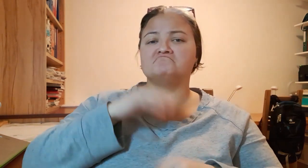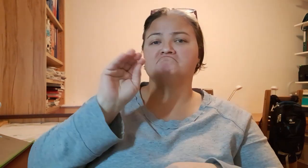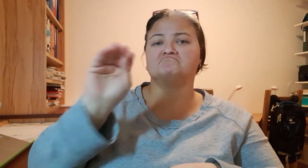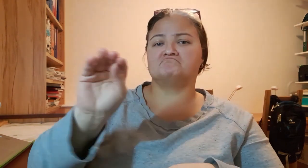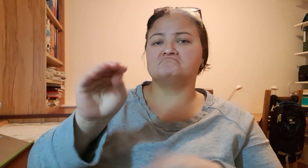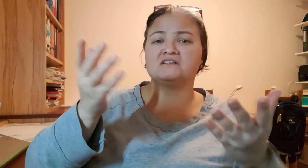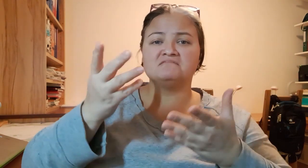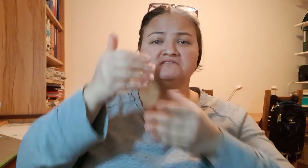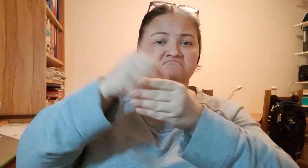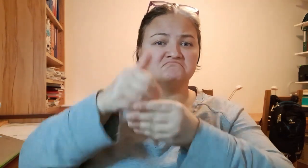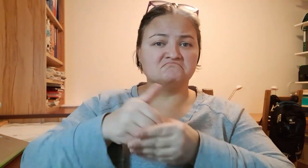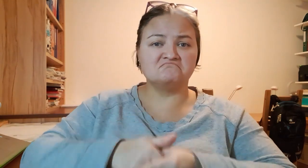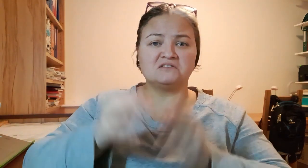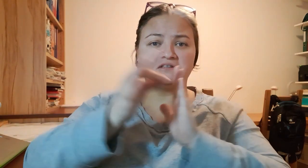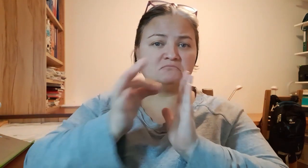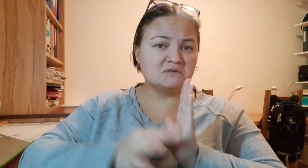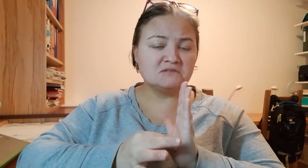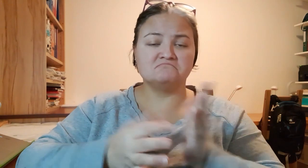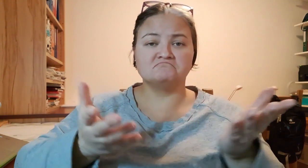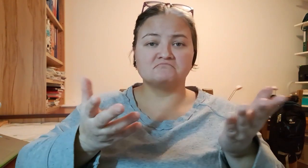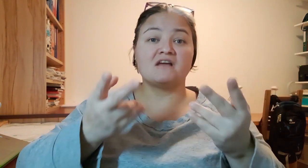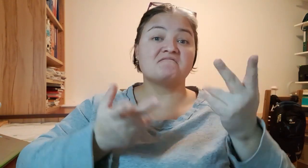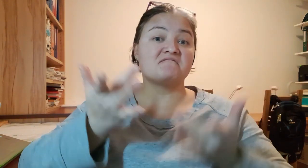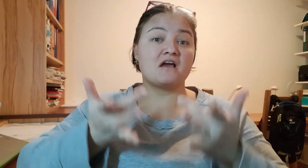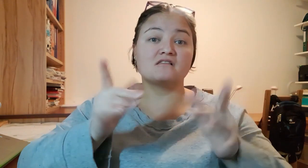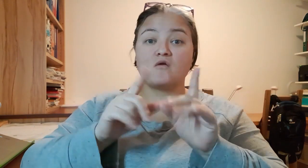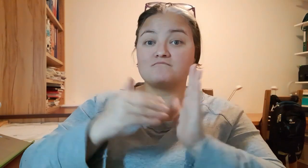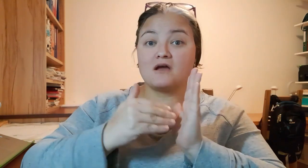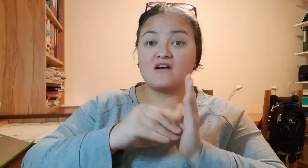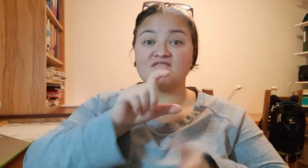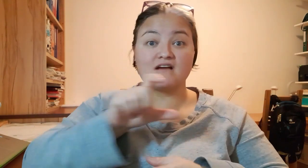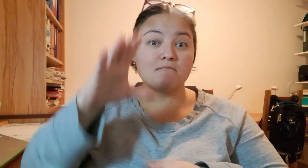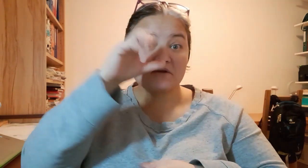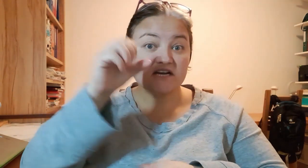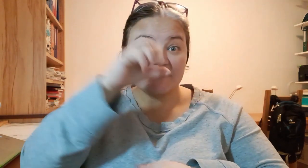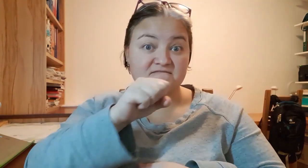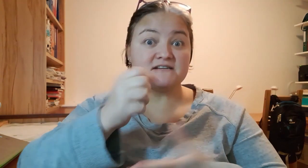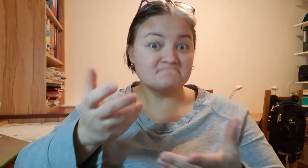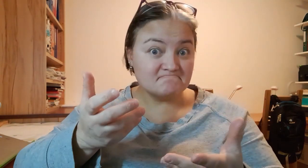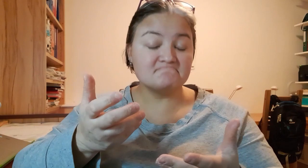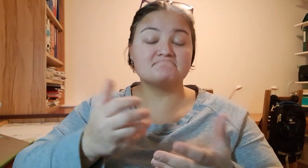I´ll tell them what the appointment is about. Maybe we need some technical terms.